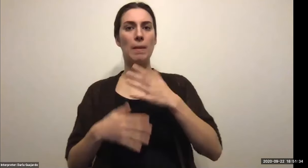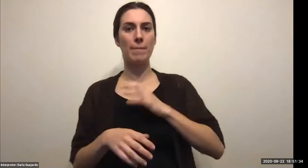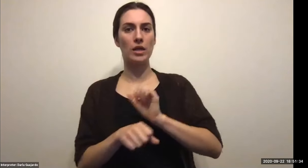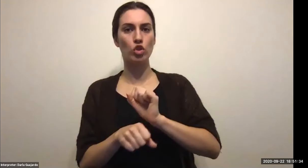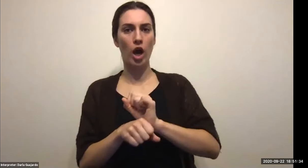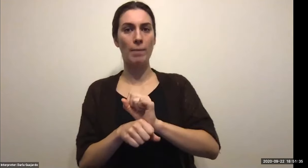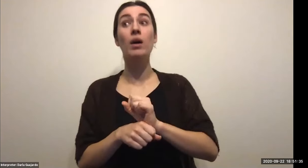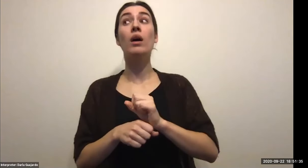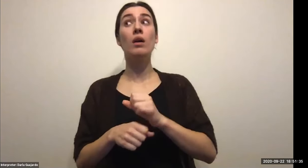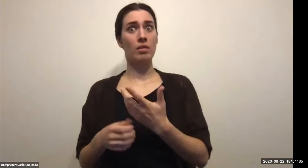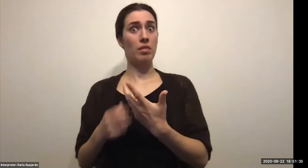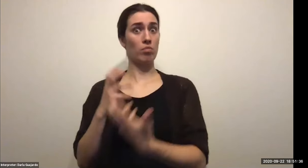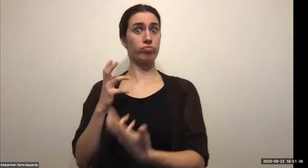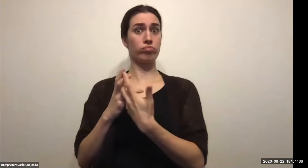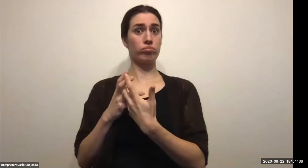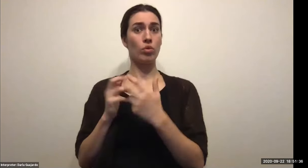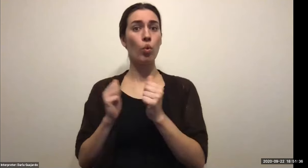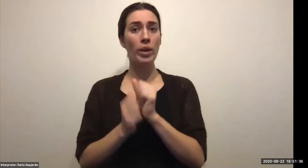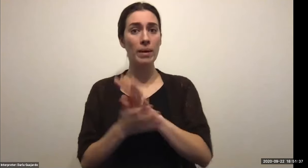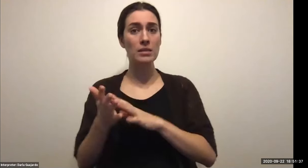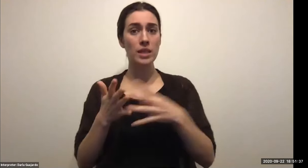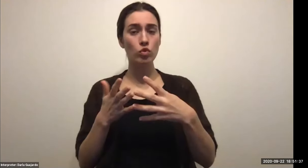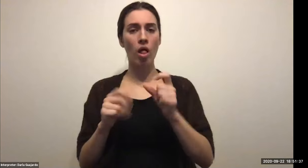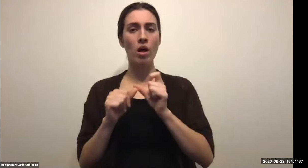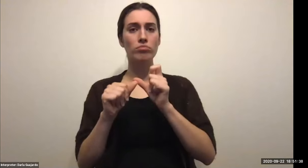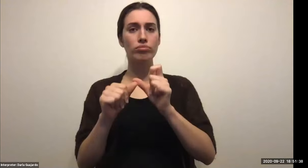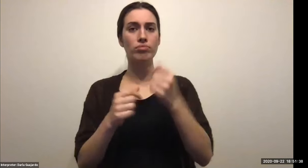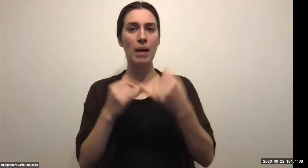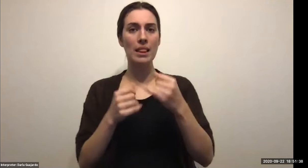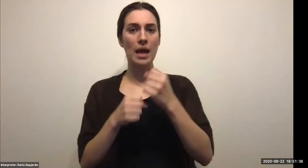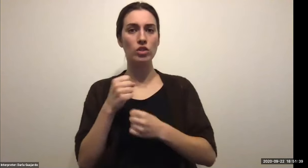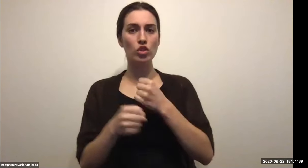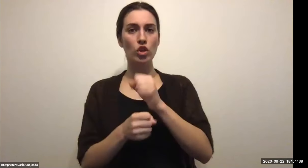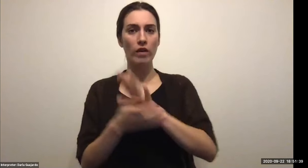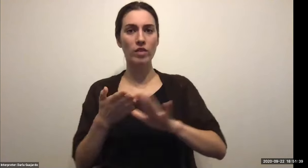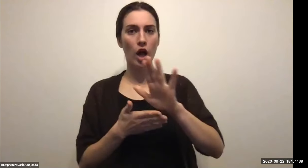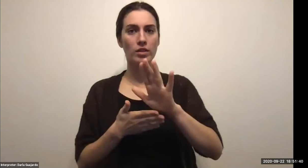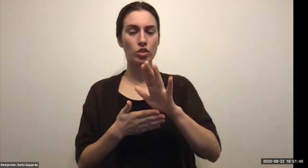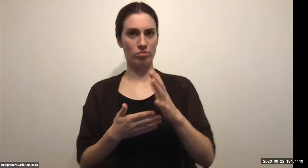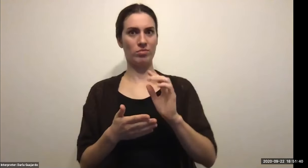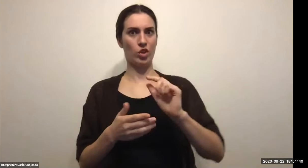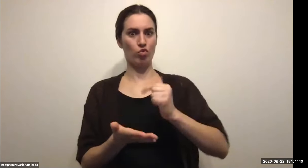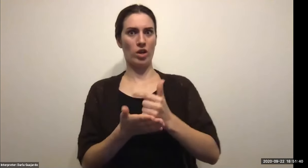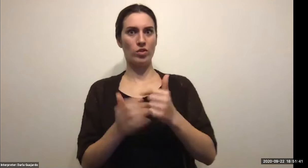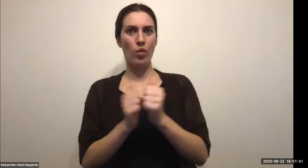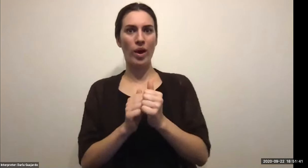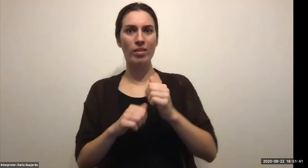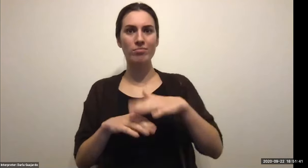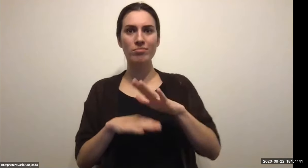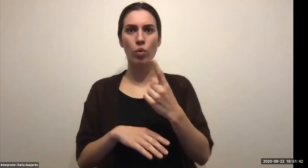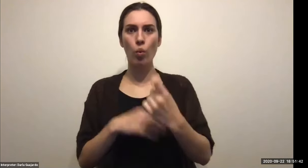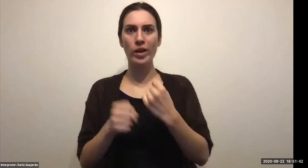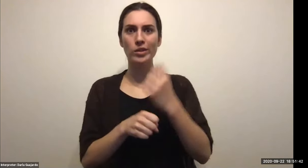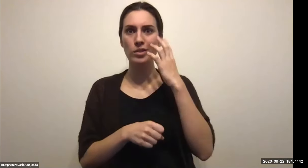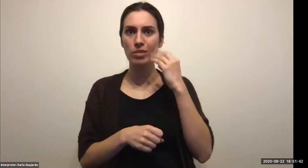Keith Wolling: And what but that may be what it's going to distinguish Amanda from the other 50 resumes, but you want to network with people in the industry.